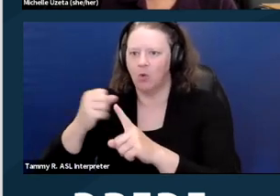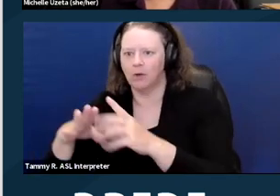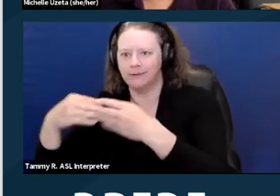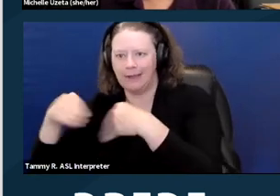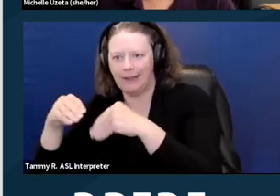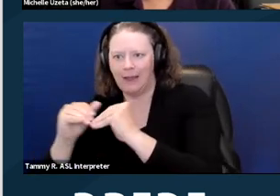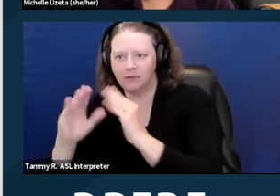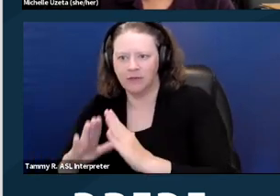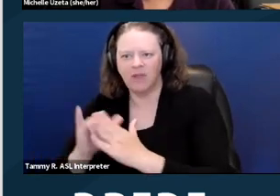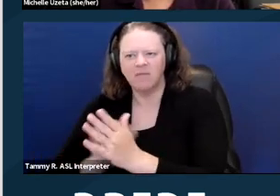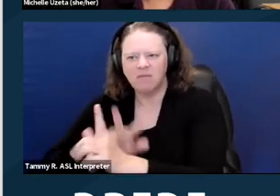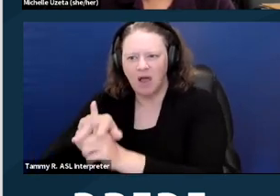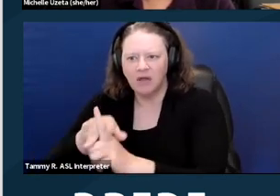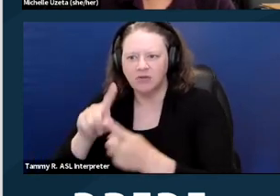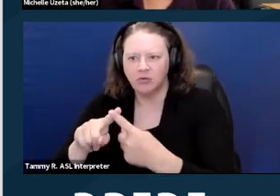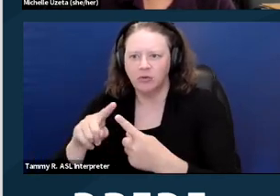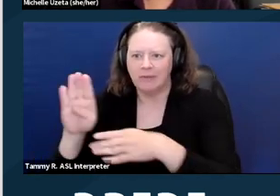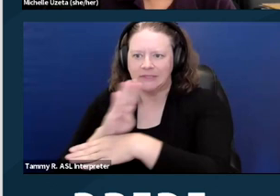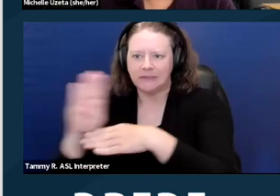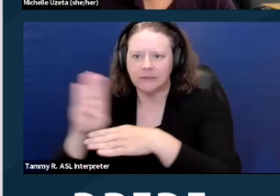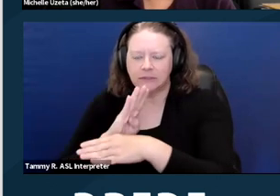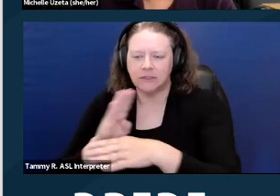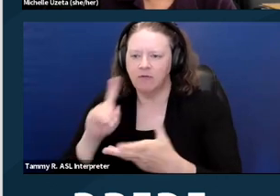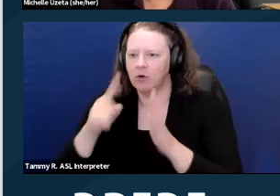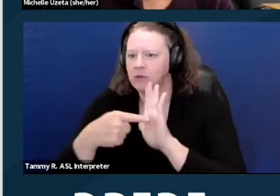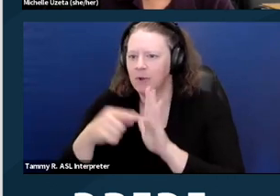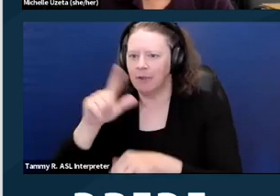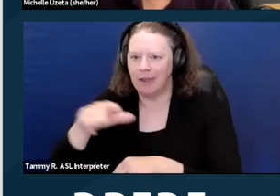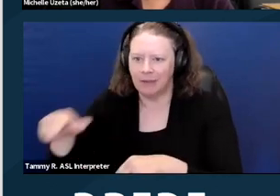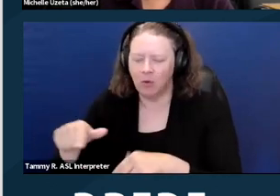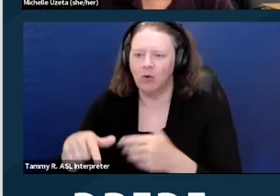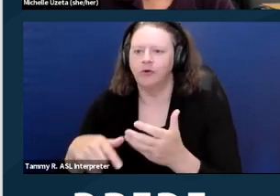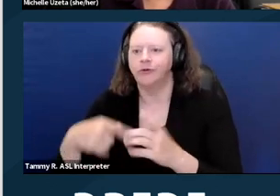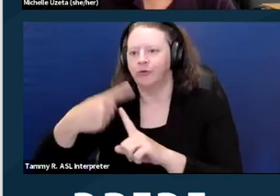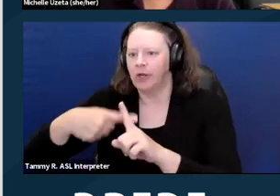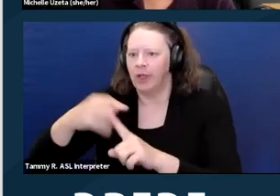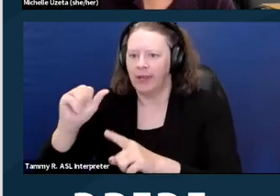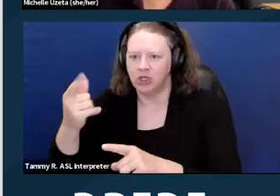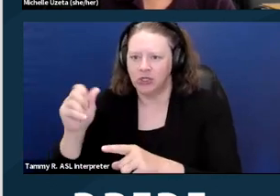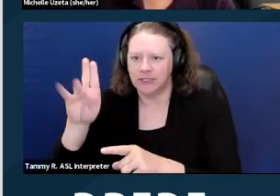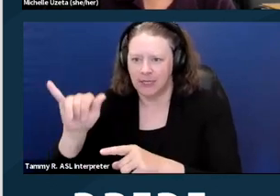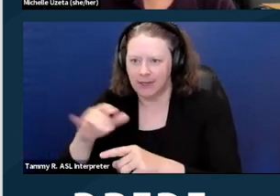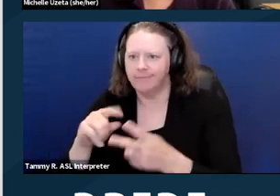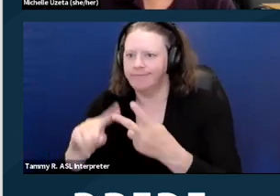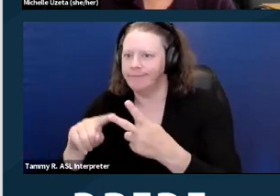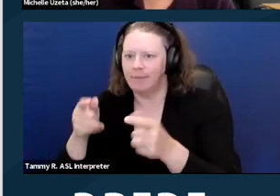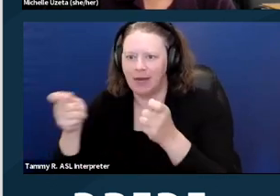So this would cover landlords, rental agencies, management companies, et cetera.